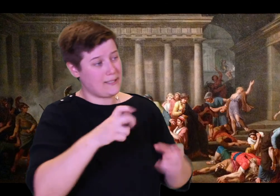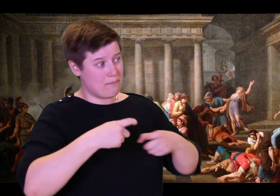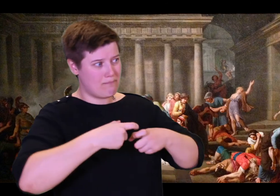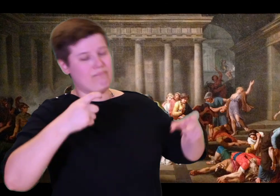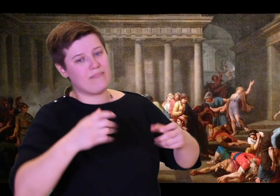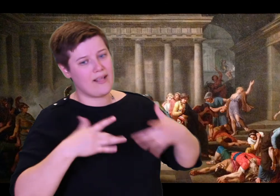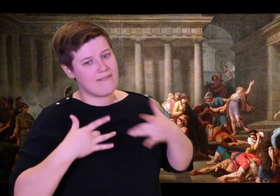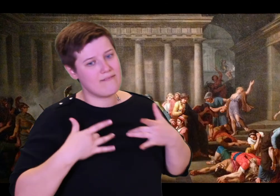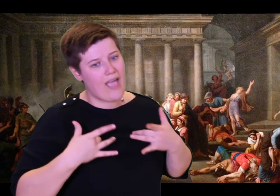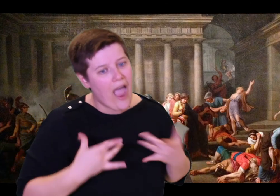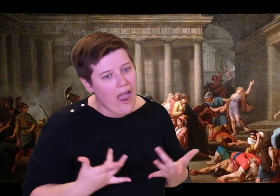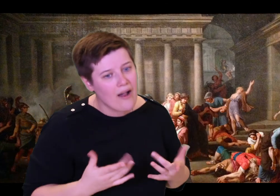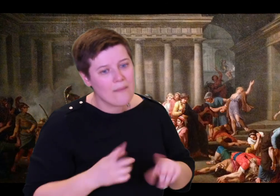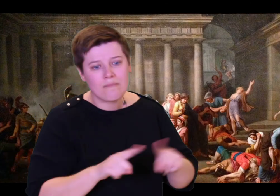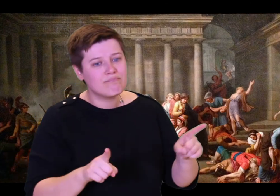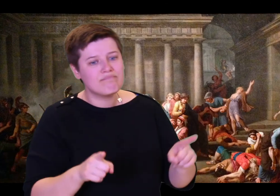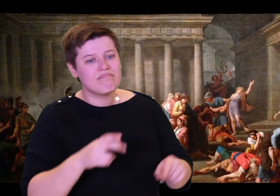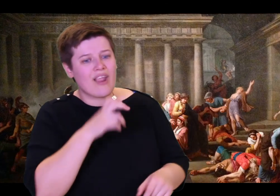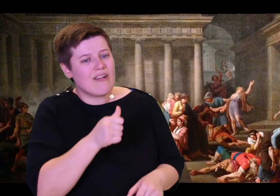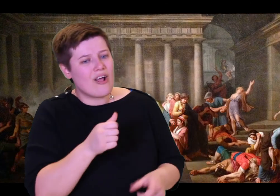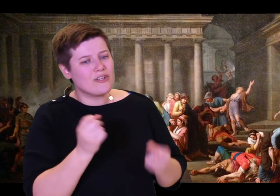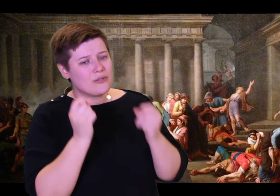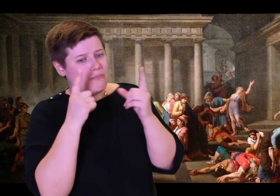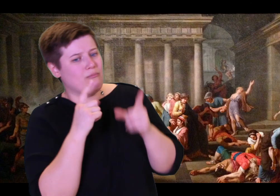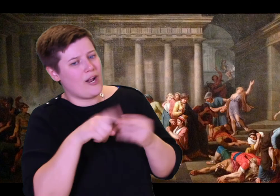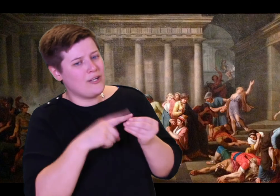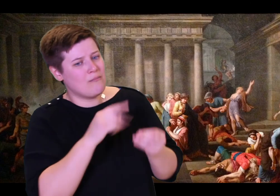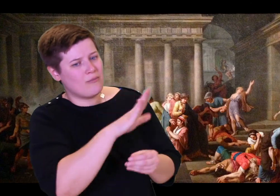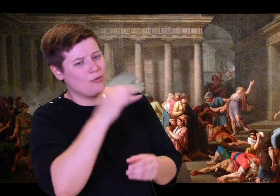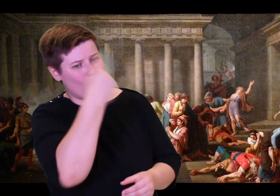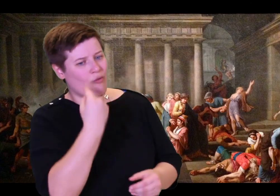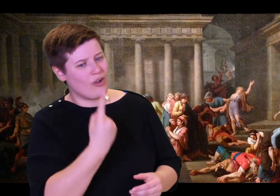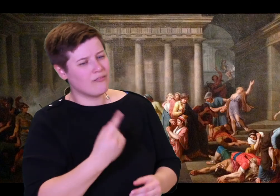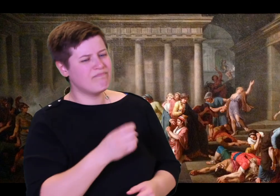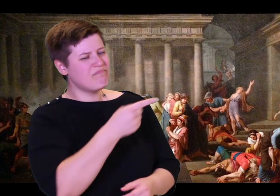hardest heart. No other wife would so reject a husband who had been suffering